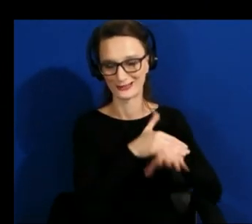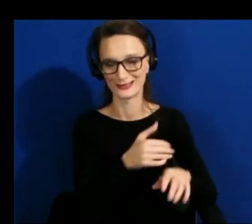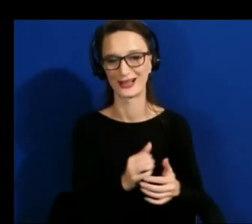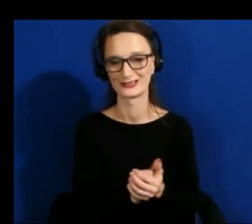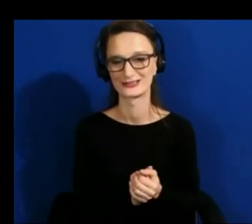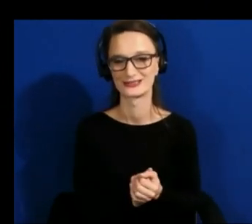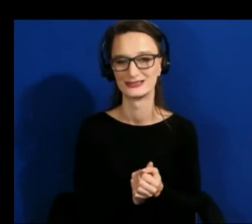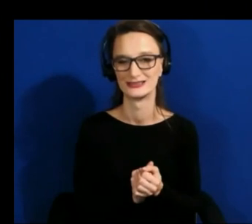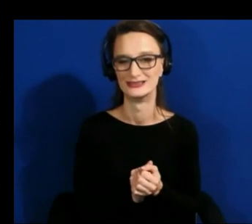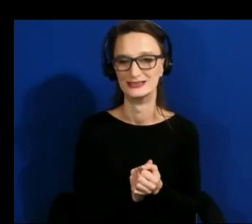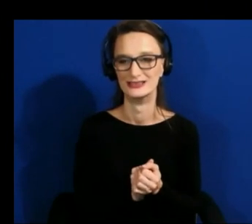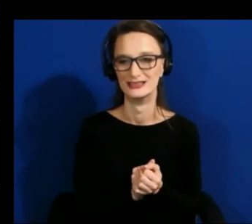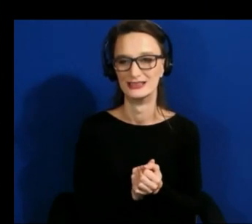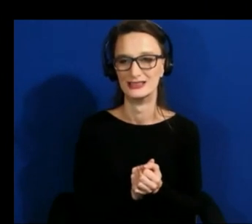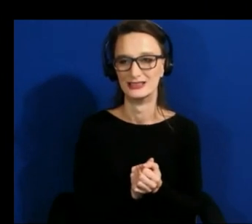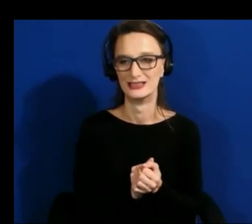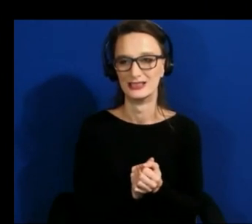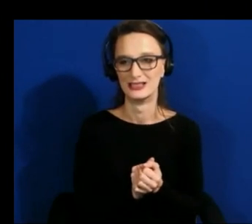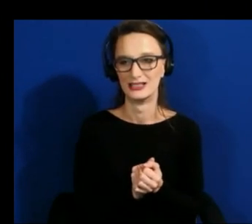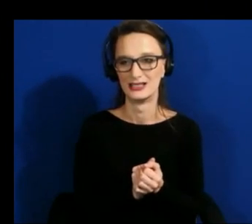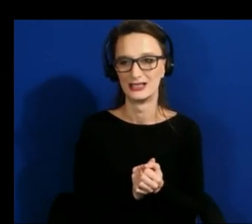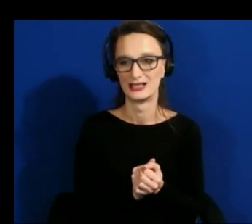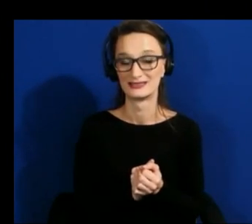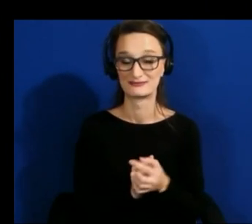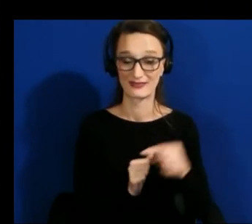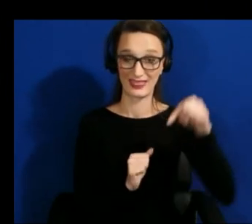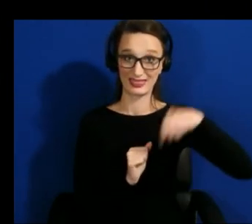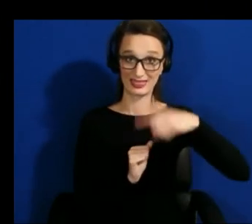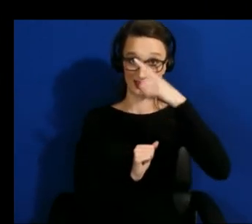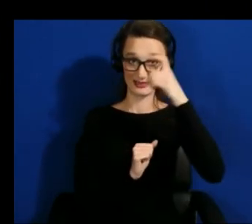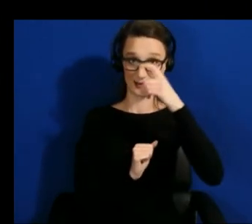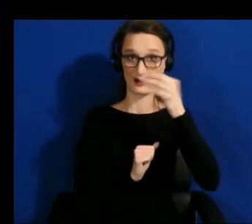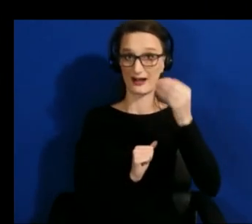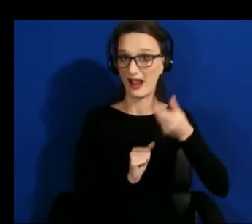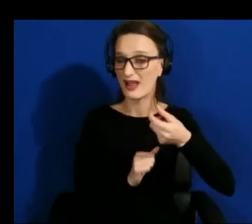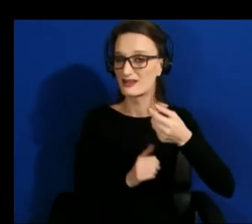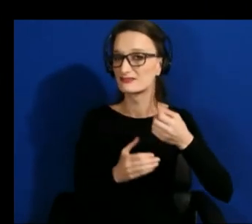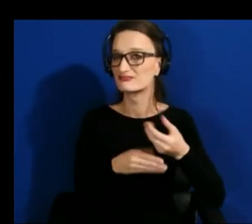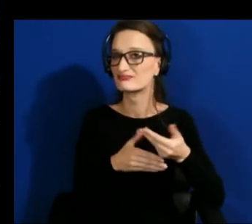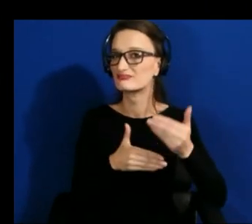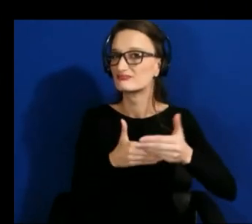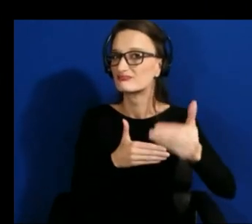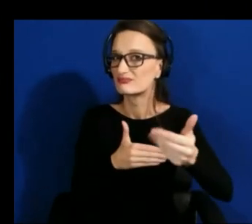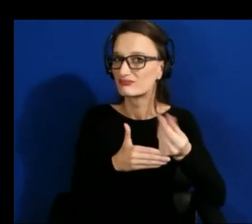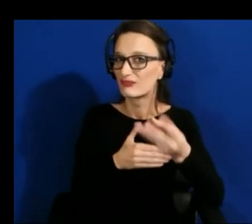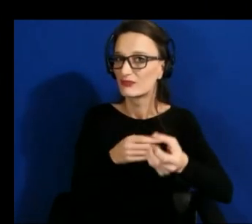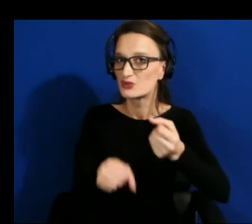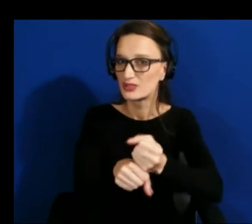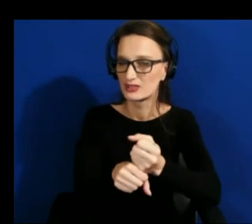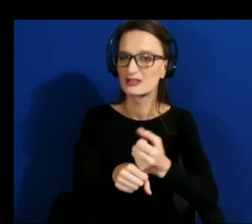summer in the next few summers we have funding to support summers undergraduates in a research